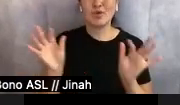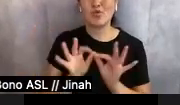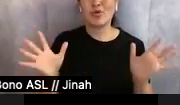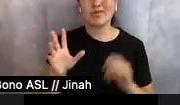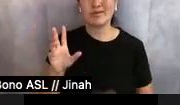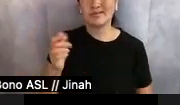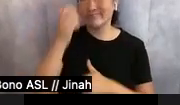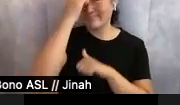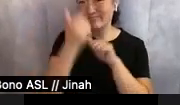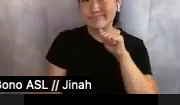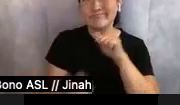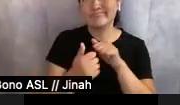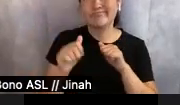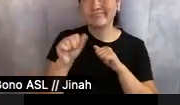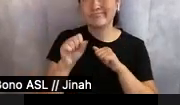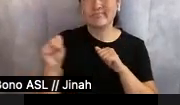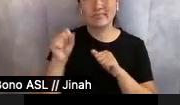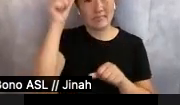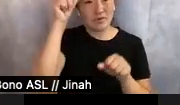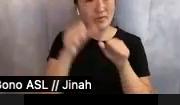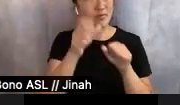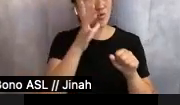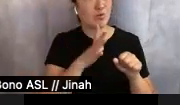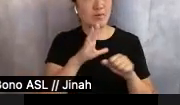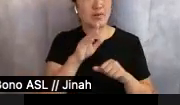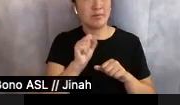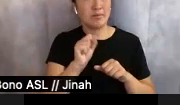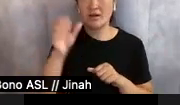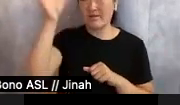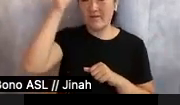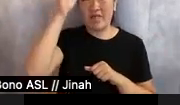She remembered the women on the bus ride, her father kicking down the door. Worthless, ugly.